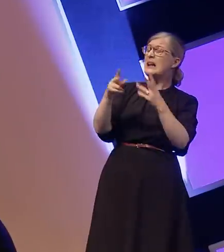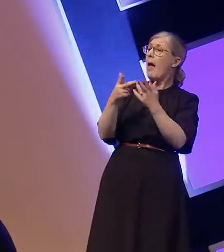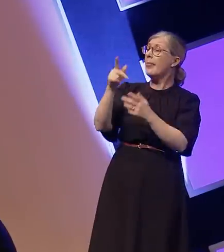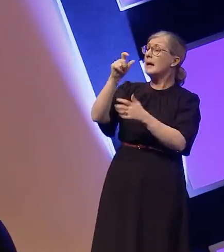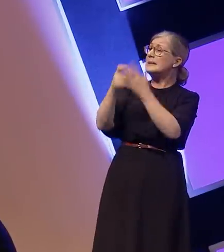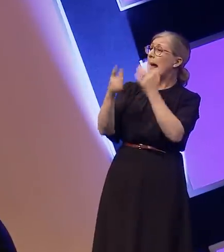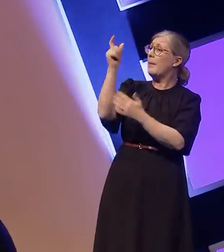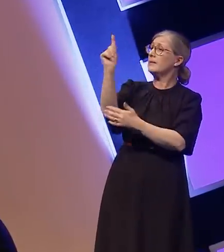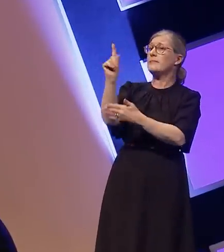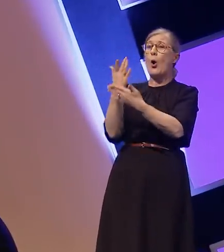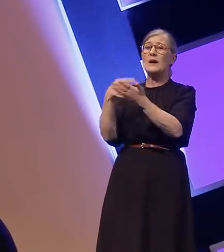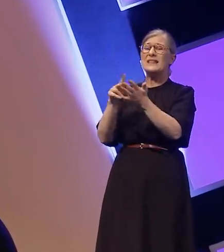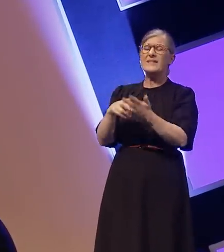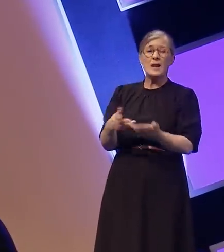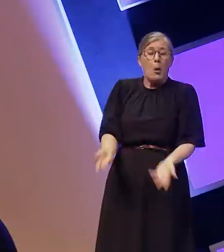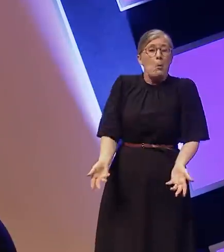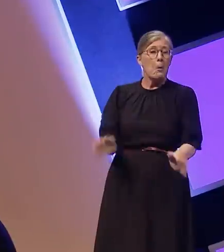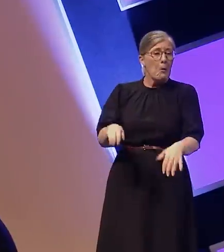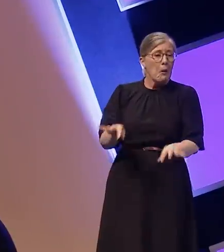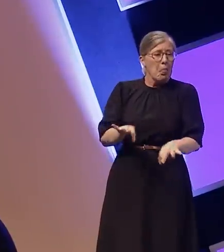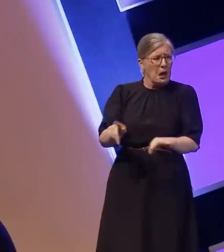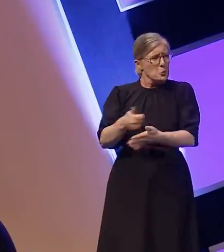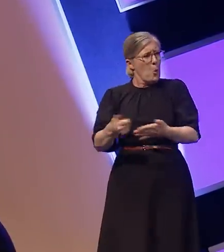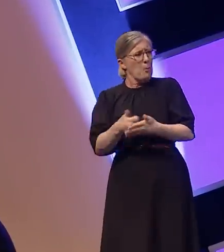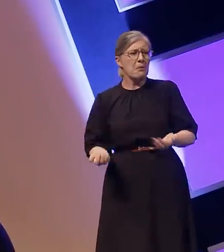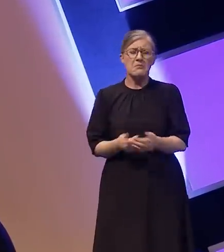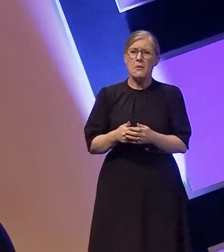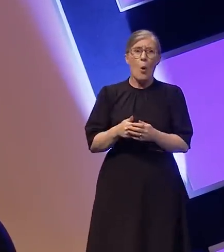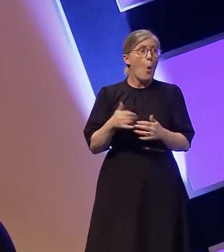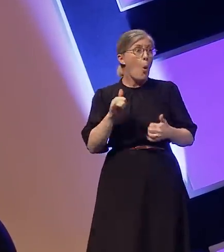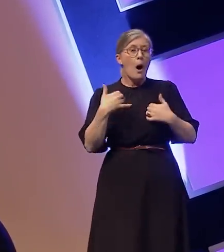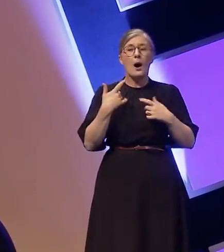where I don't get excited about the sight of other disabled people working behind the screen.